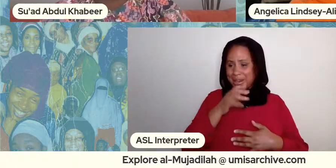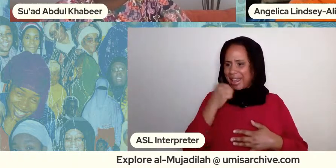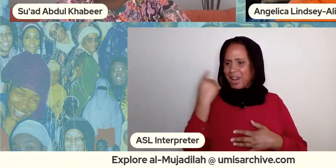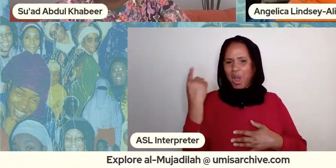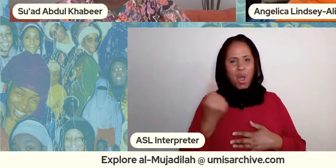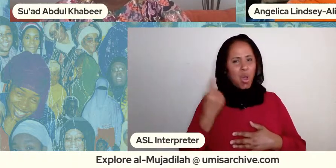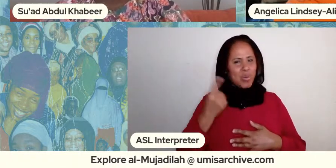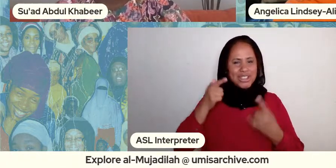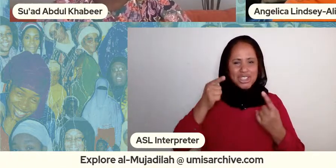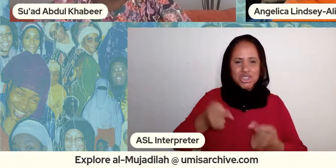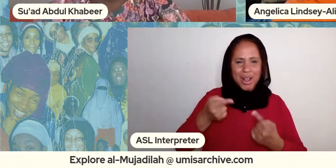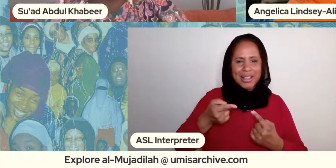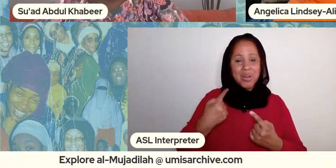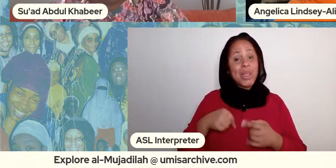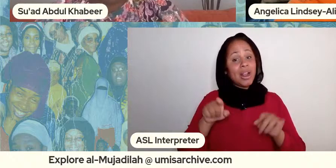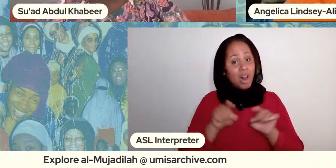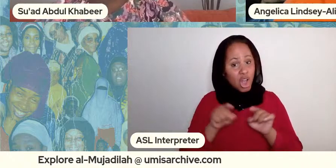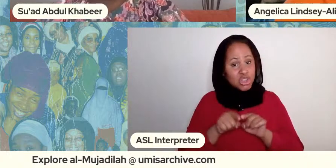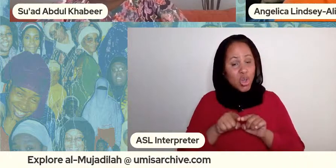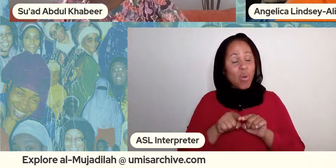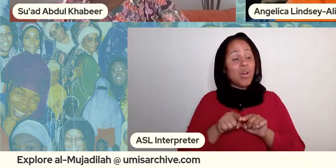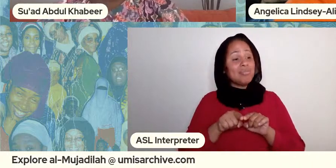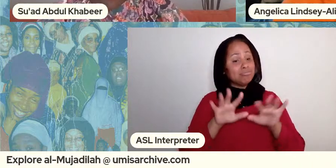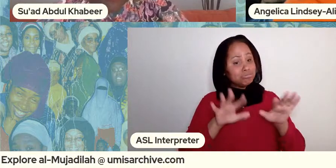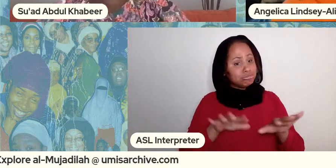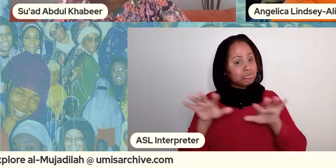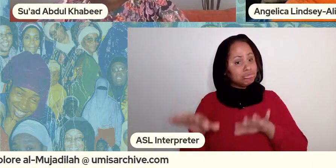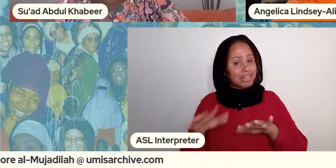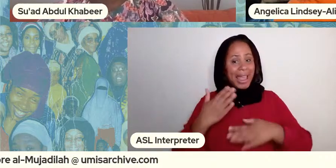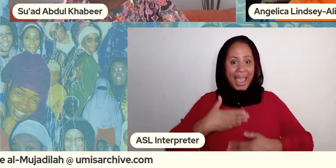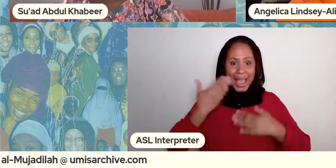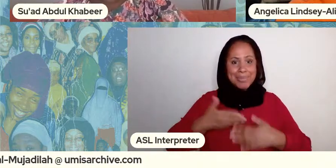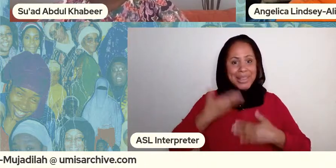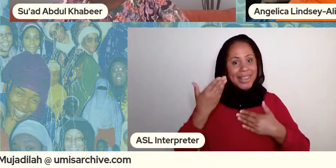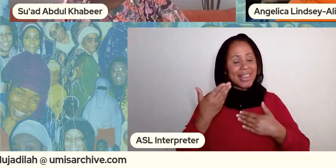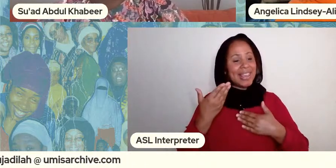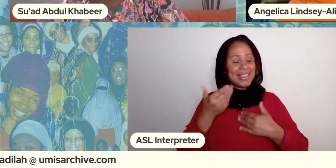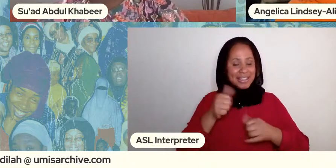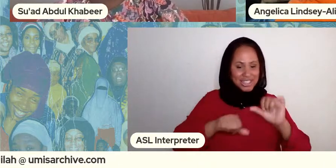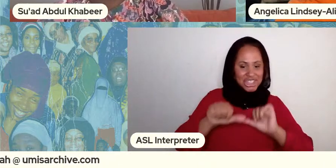chilling you know with our sistren and chilling with our home girls and documenting that